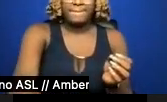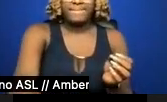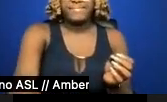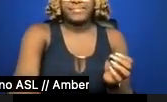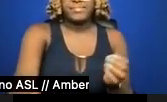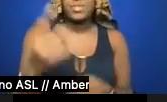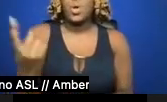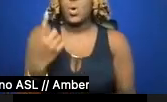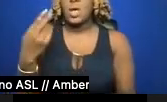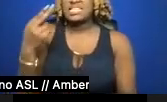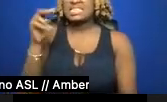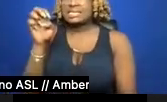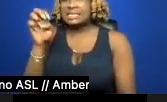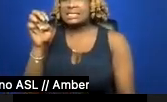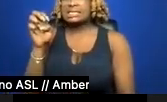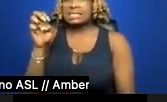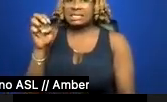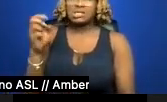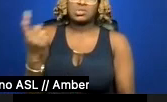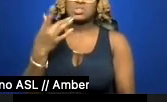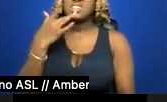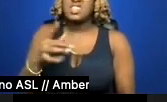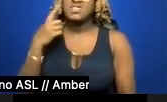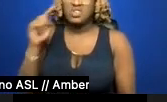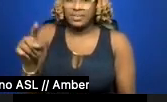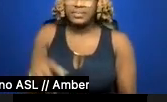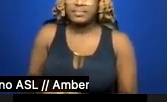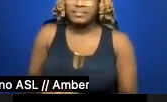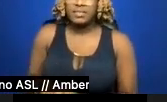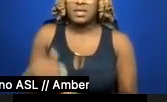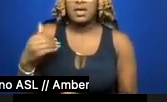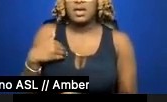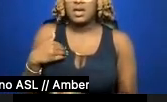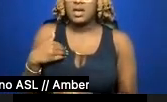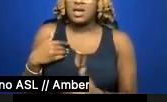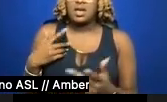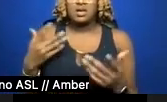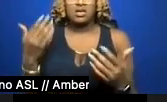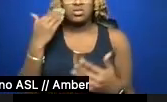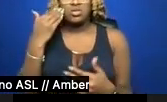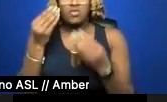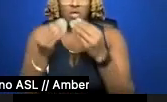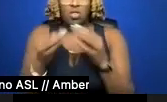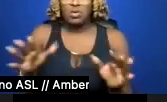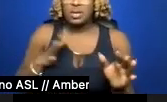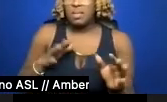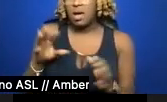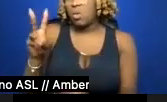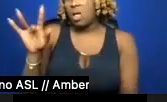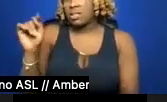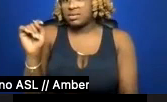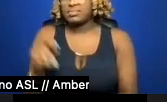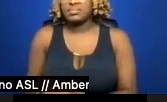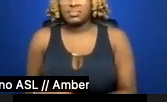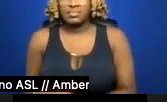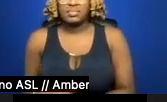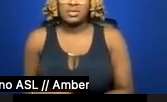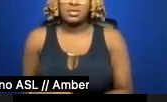of bounty. Lucky for Him, I'm prone to losing wallets. Milk me clean. Leak my PIN. Enjoy